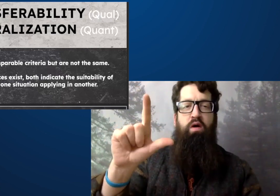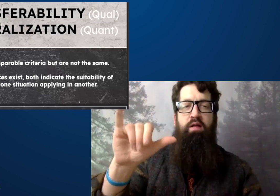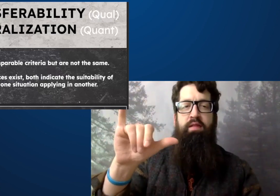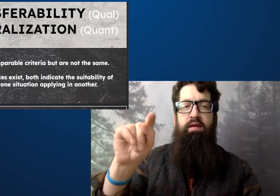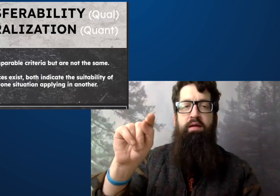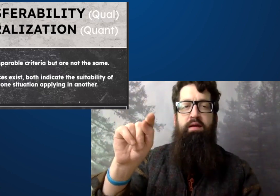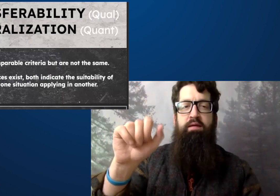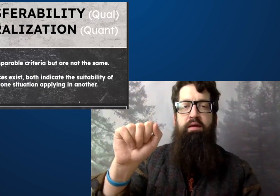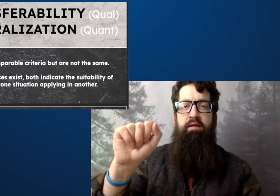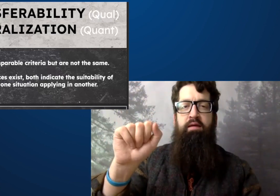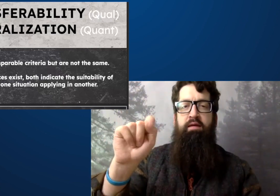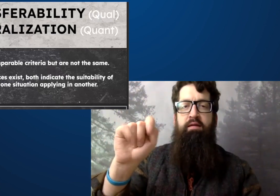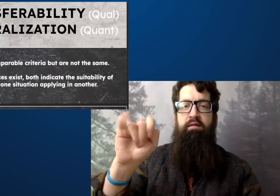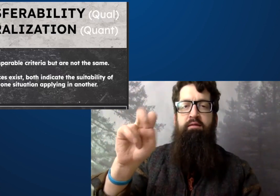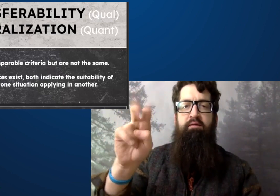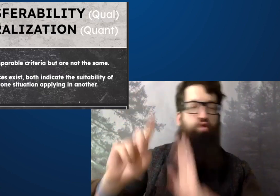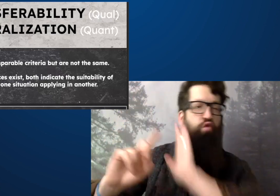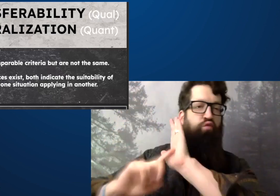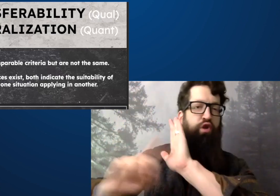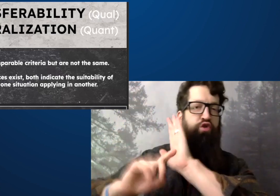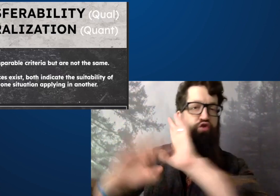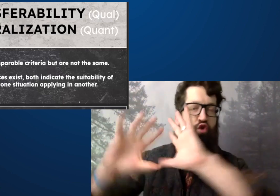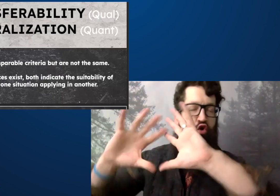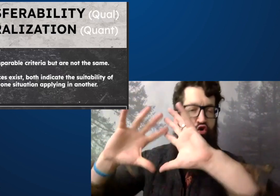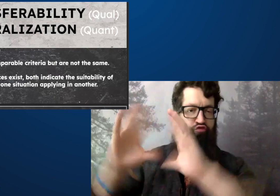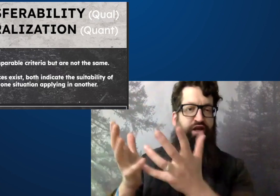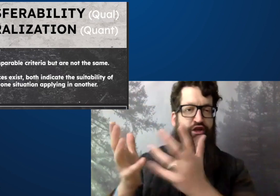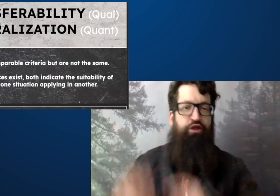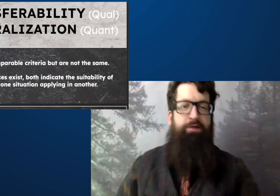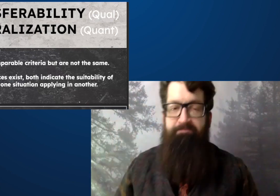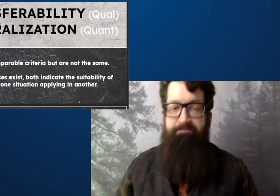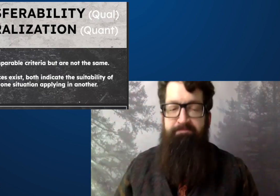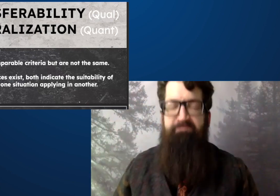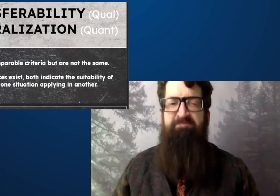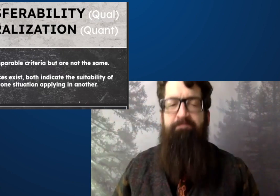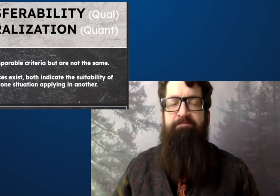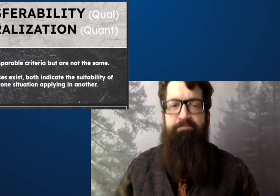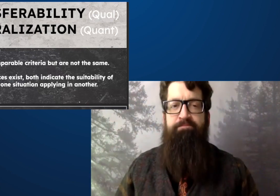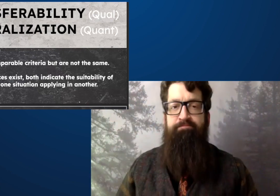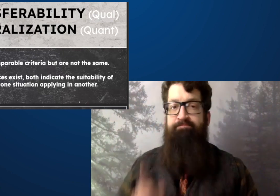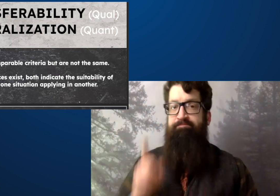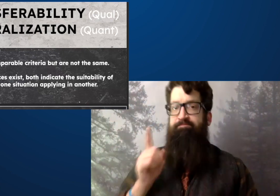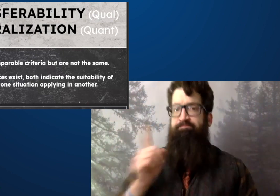And that is a qualitative approach of research.